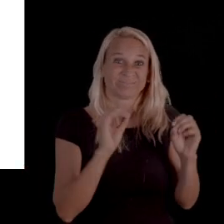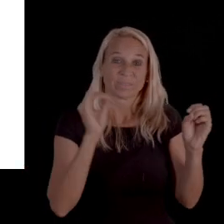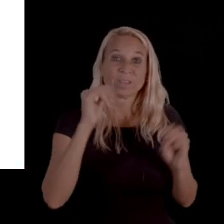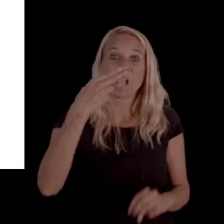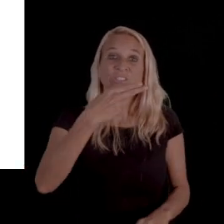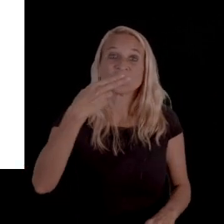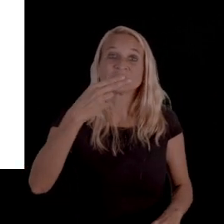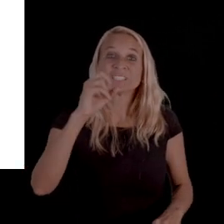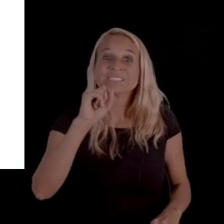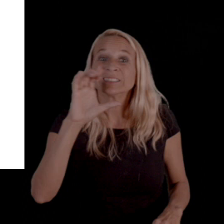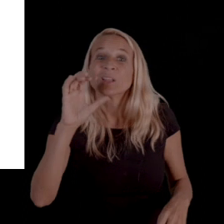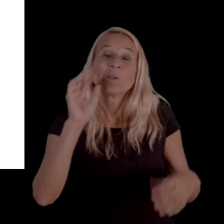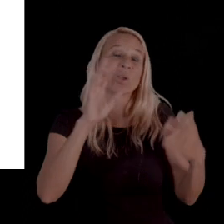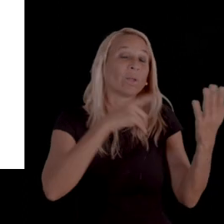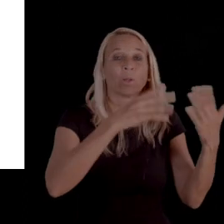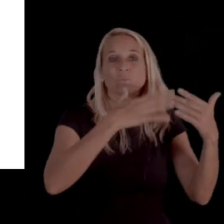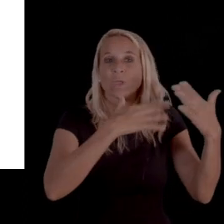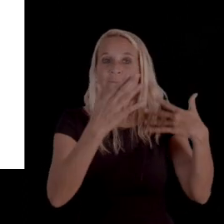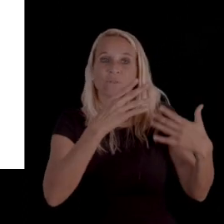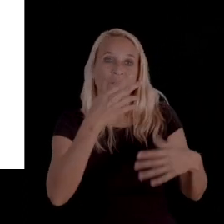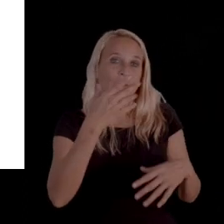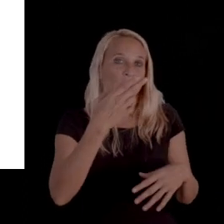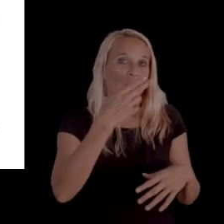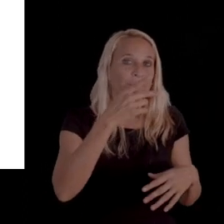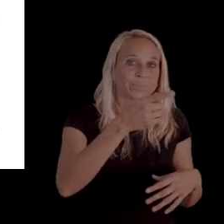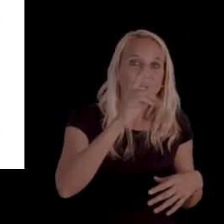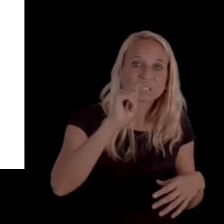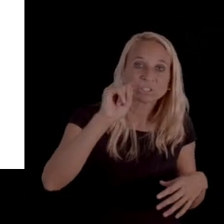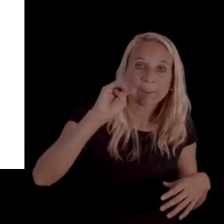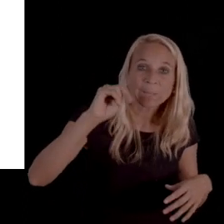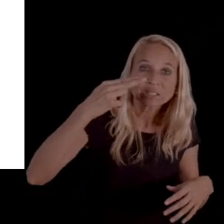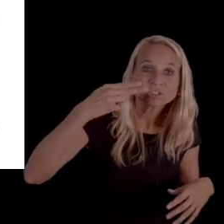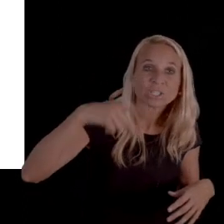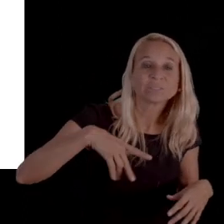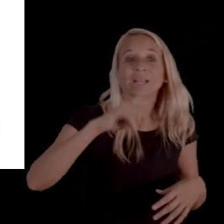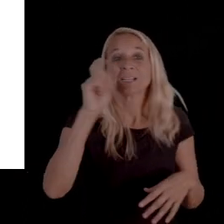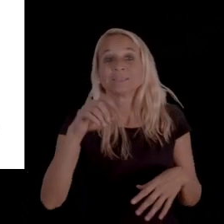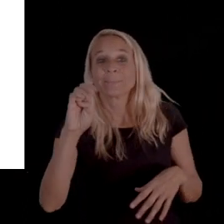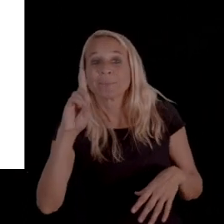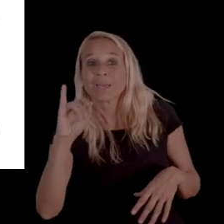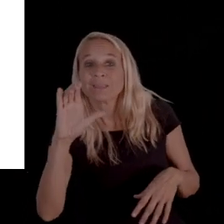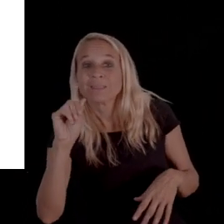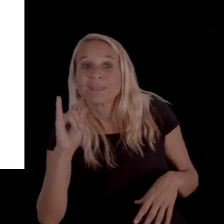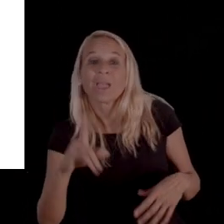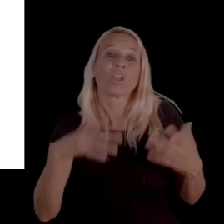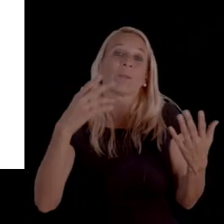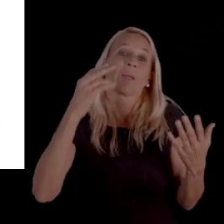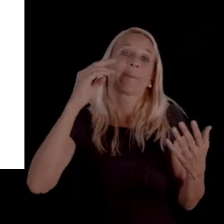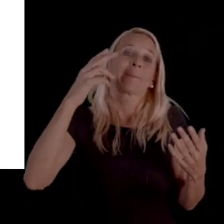whatever HHSC, Health and Human Services Commission, TMHP, Texas Medicaid and Healthcare Partnership,